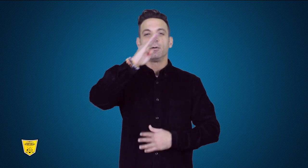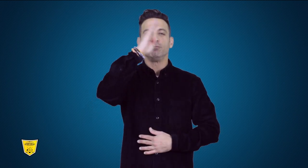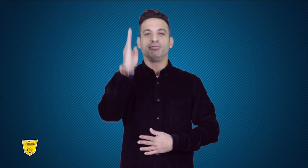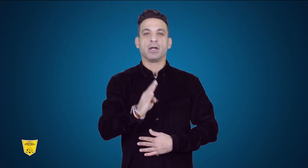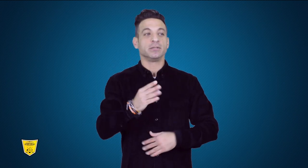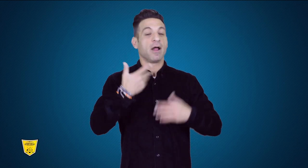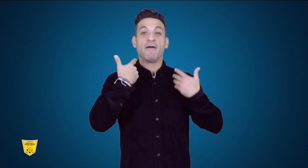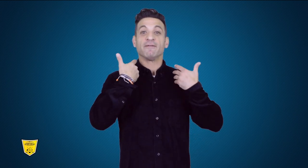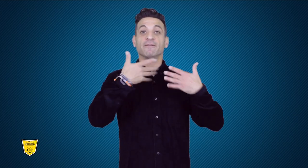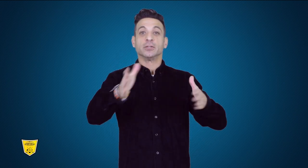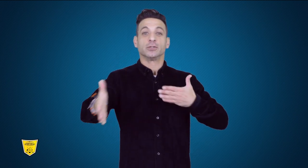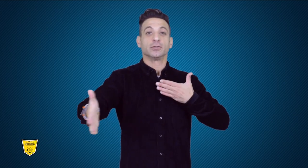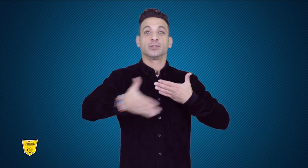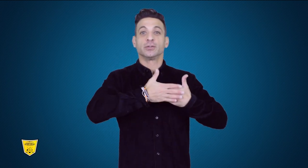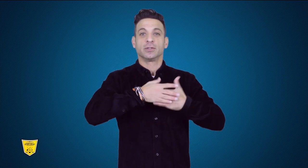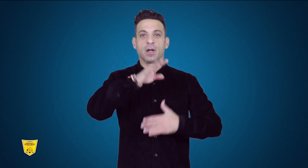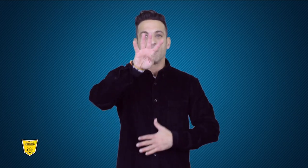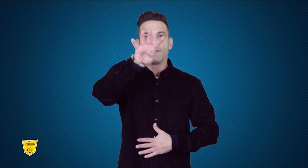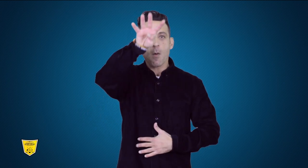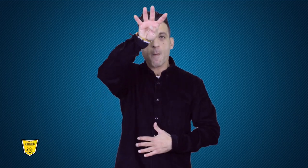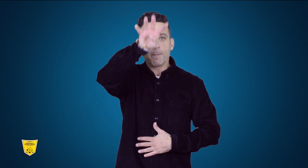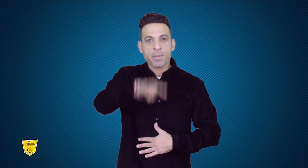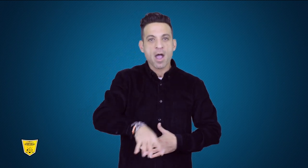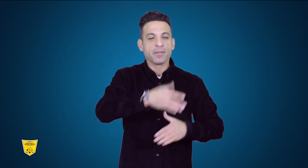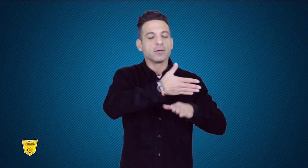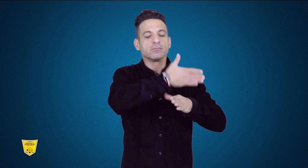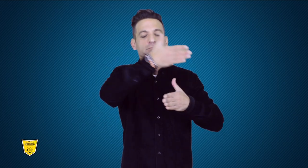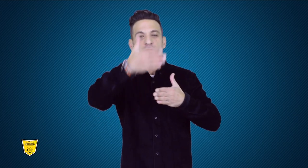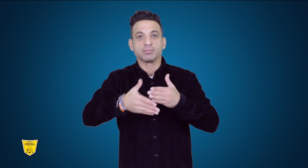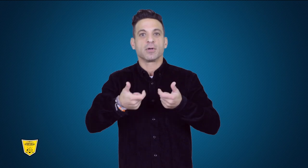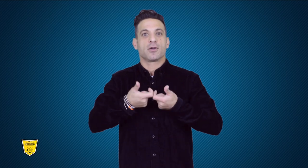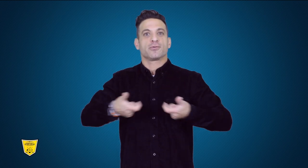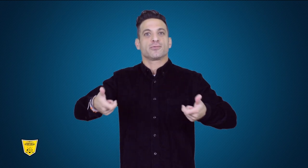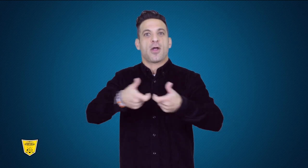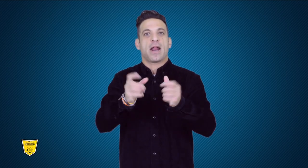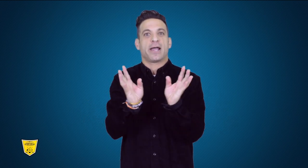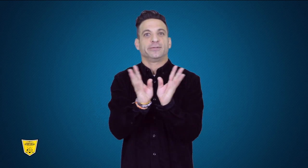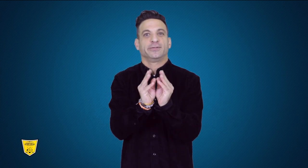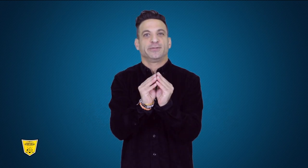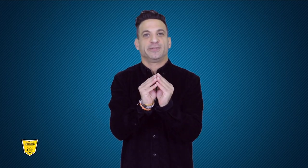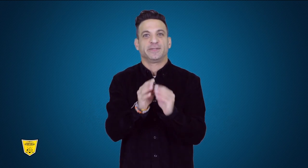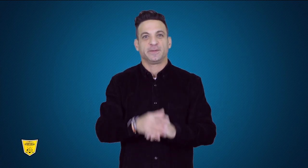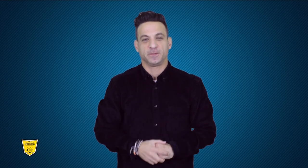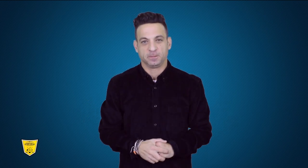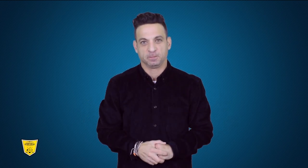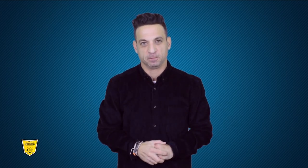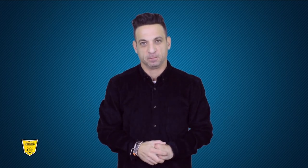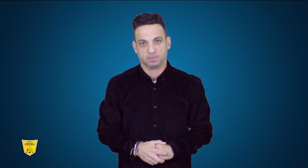four months after the Summer Deaflympics in Brazil.